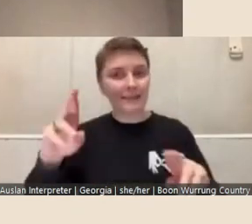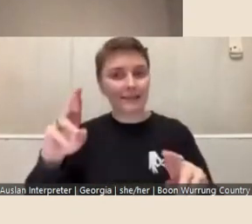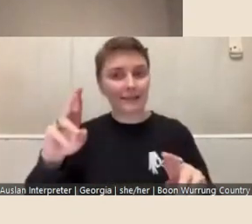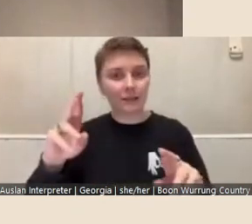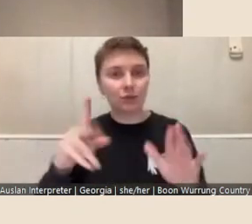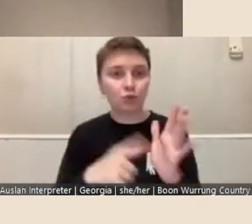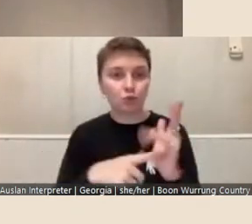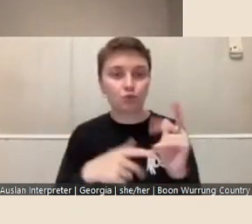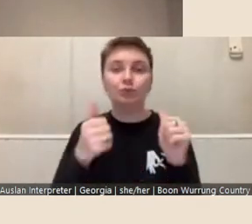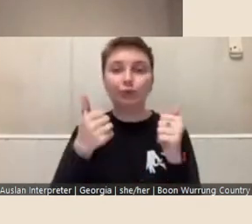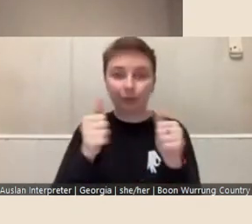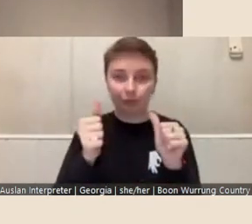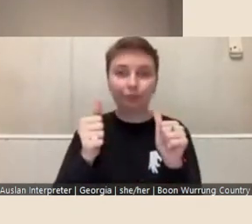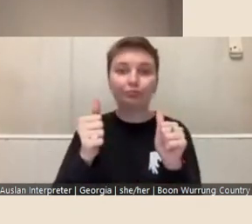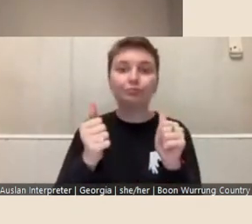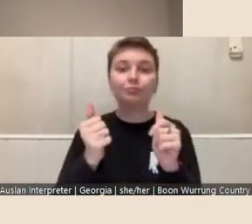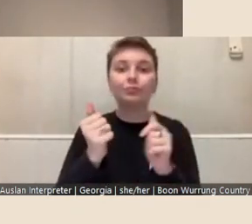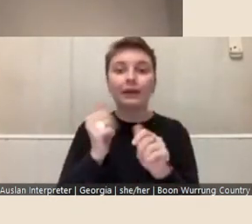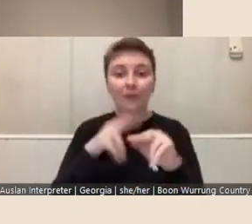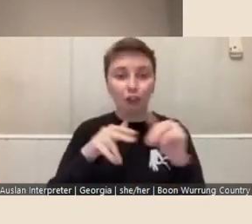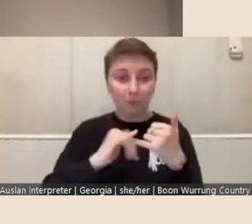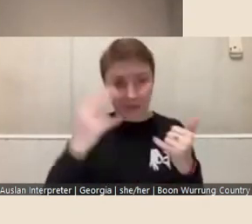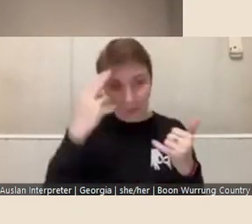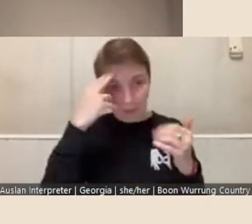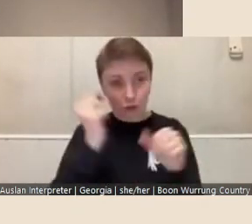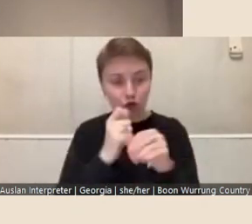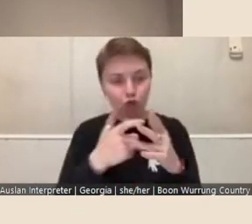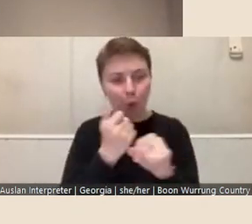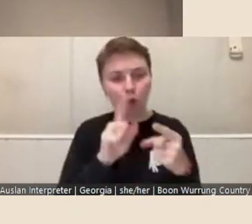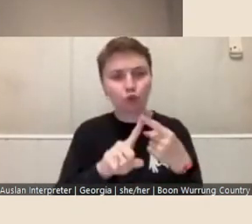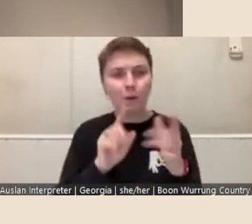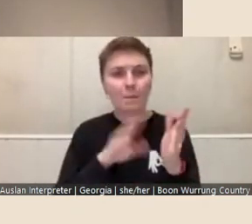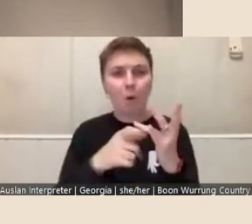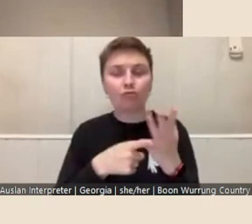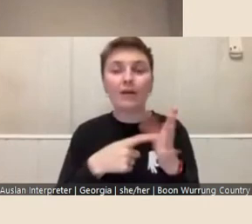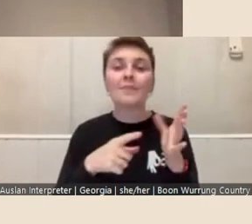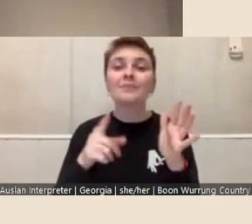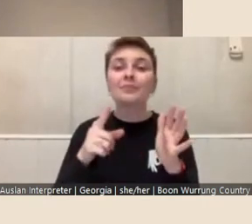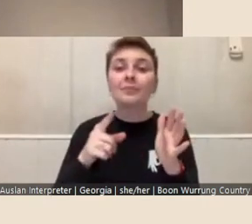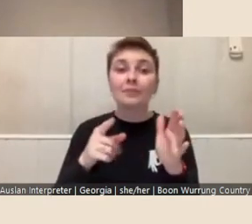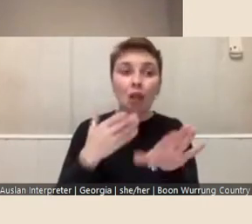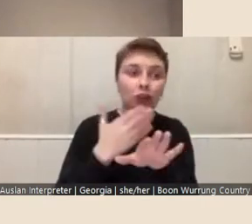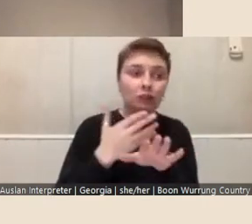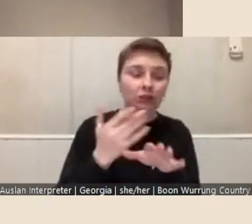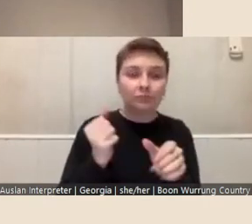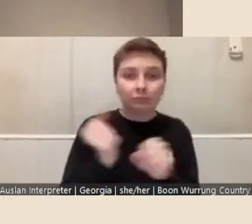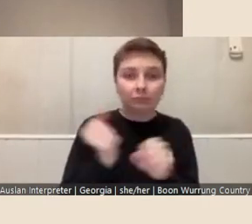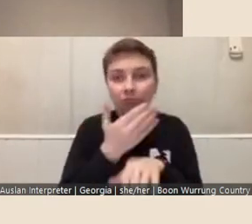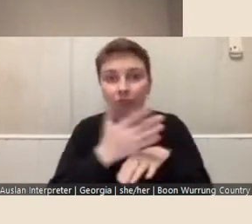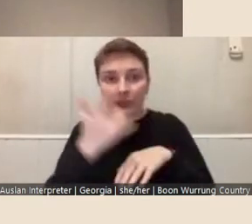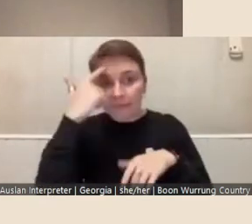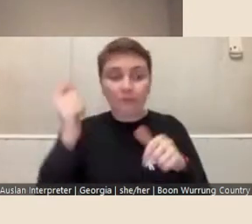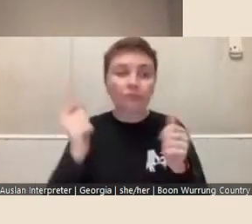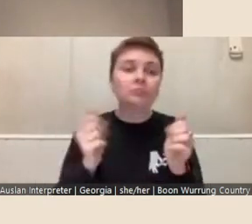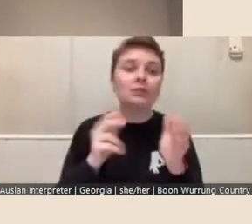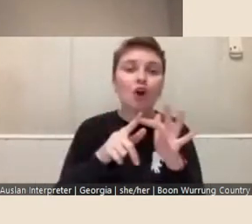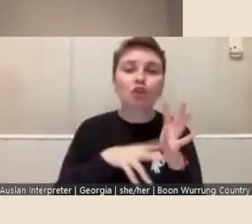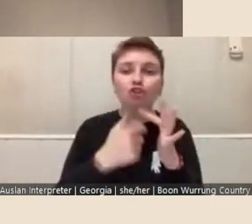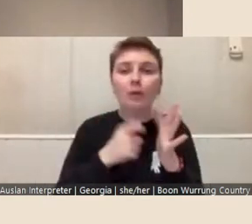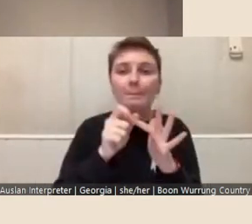The fellowship is named after Georges Mora, an entrepreneur, restaurateur, and art dealer whose commitment to developing and promoting contemporary art saw him produce outstanding